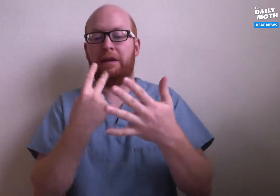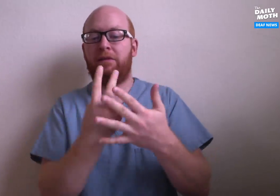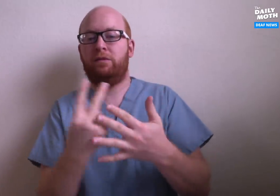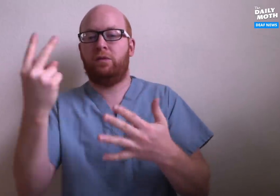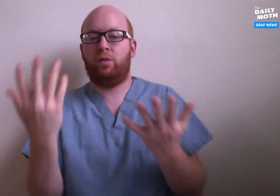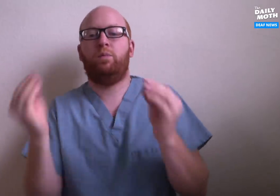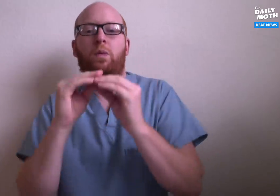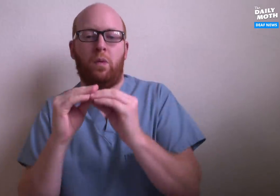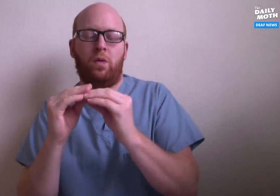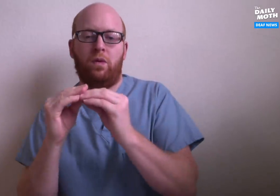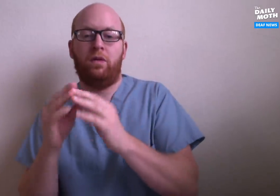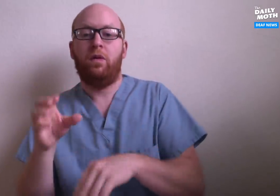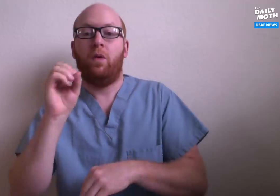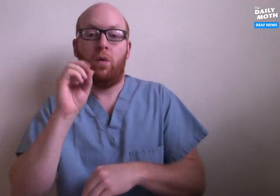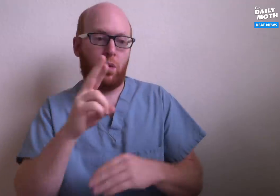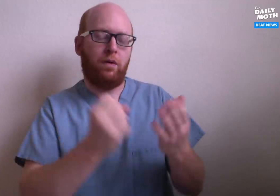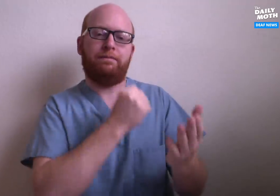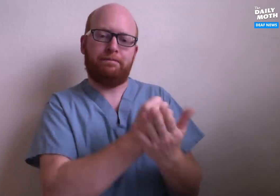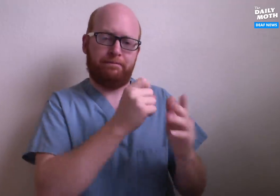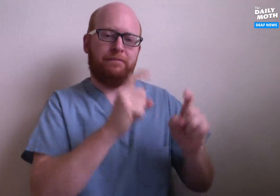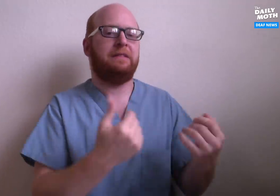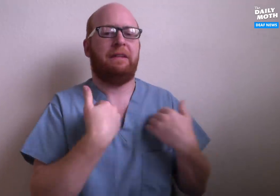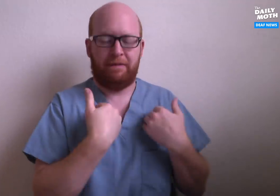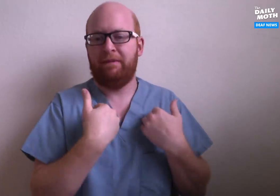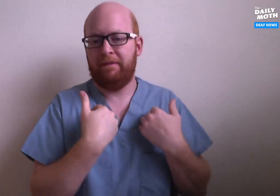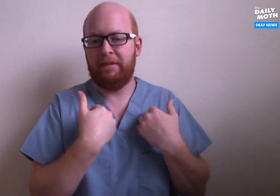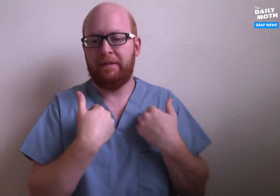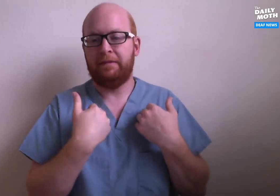but you must have two or more symptoms or be confirmed through a test.